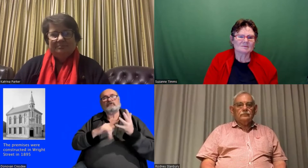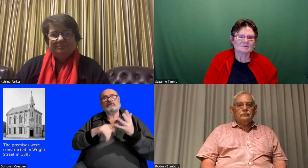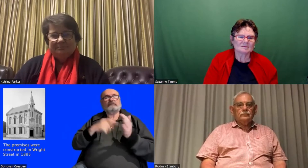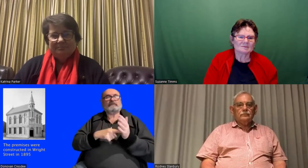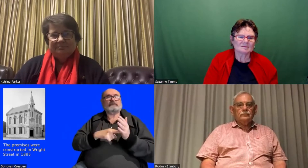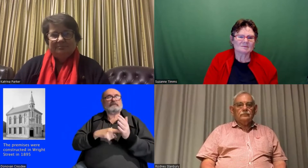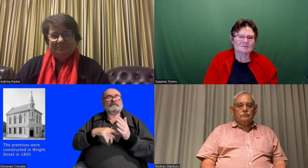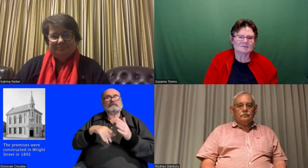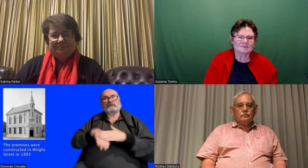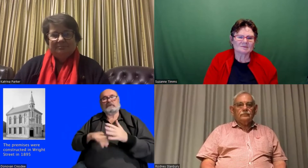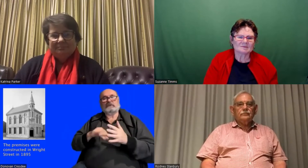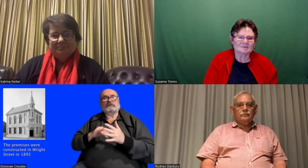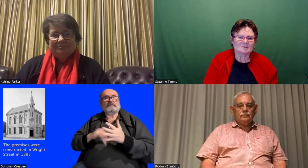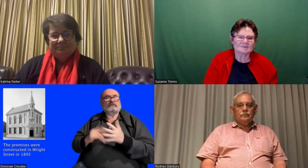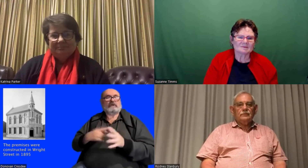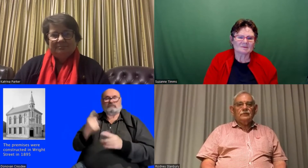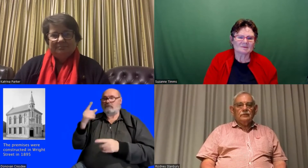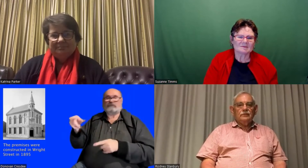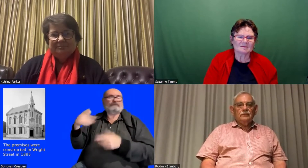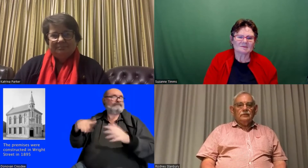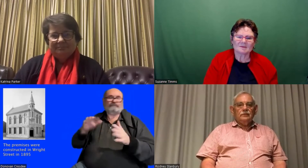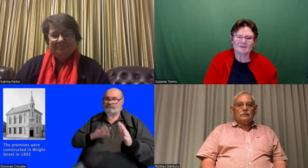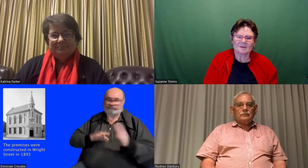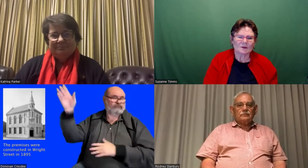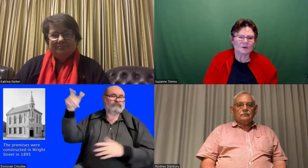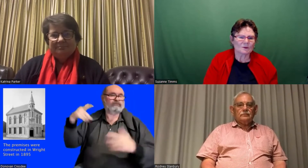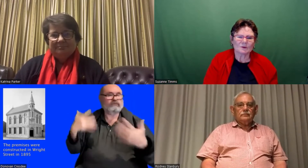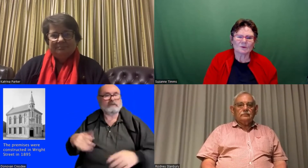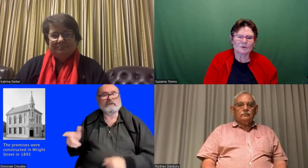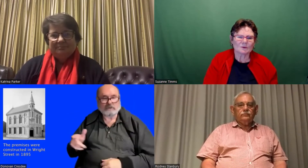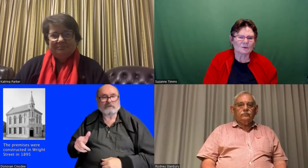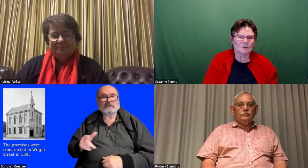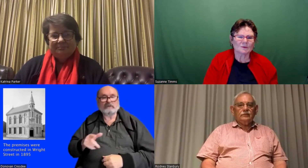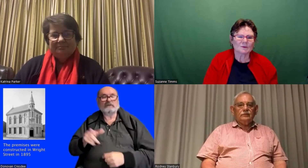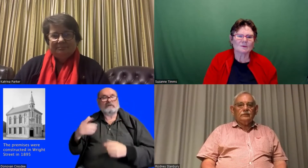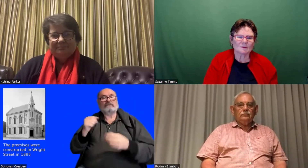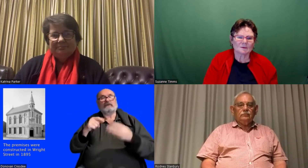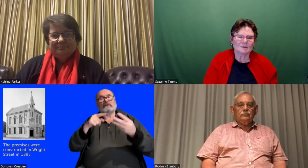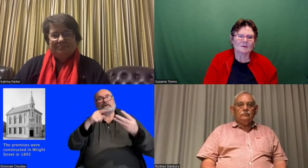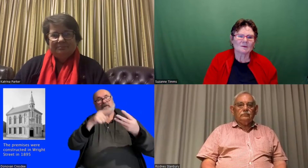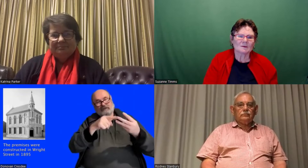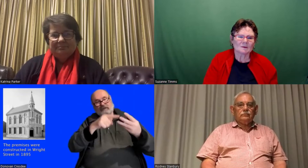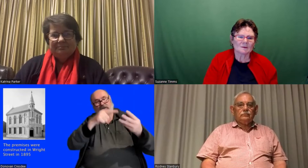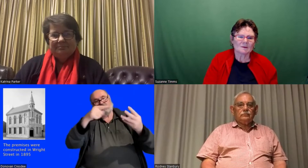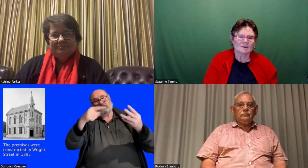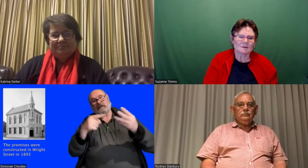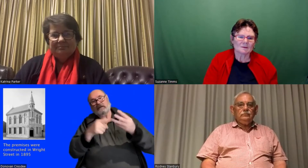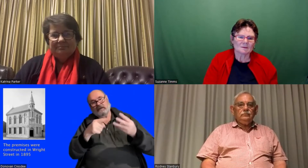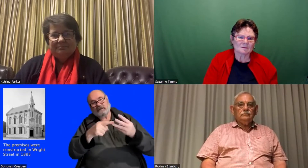the progression of the Adelaide Deaf Community and really congratulated him on his his work.